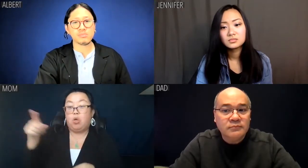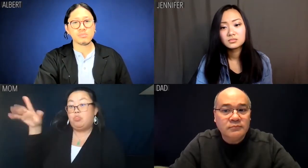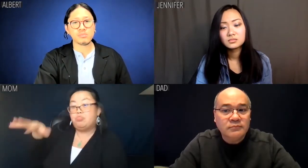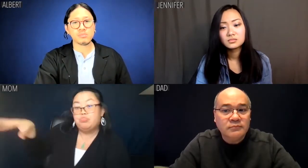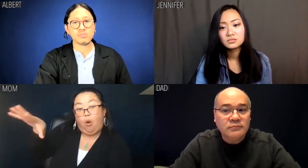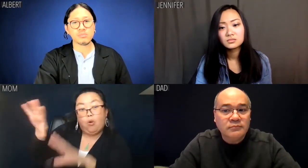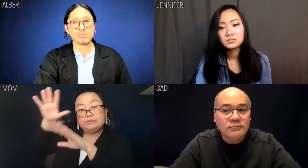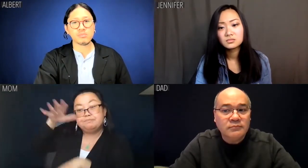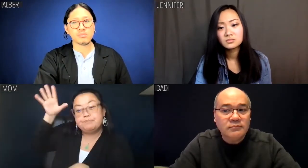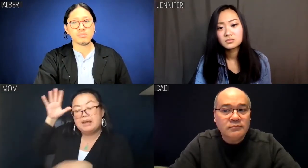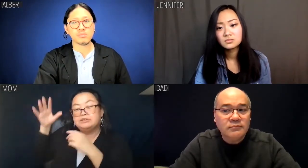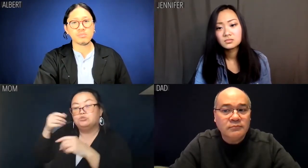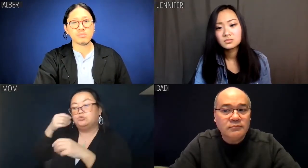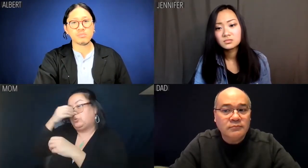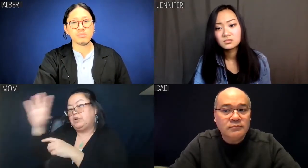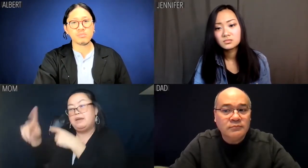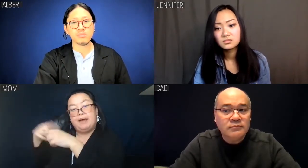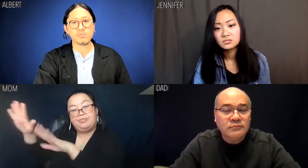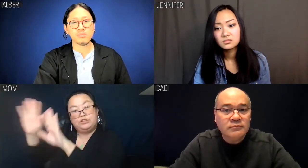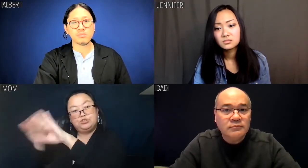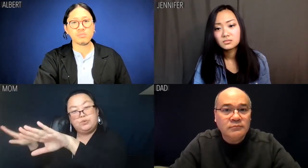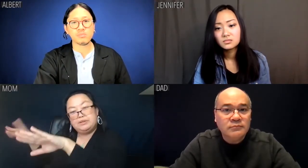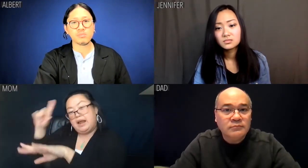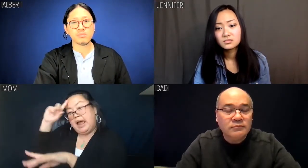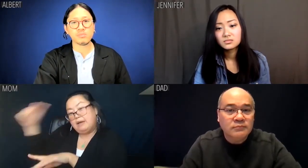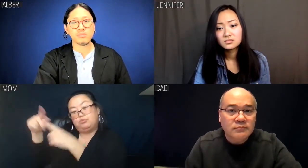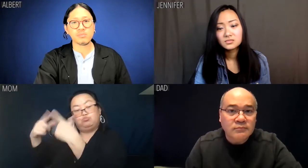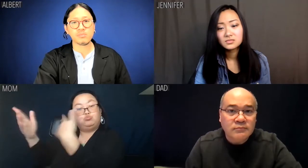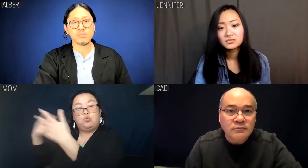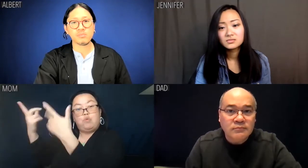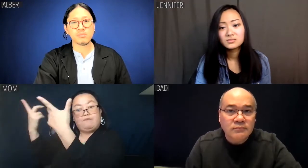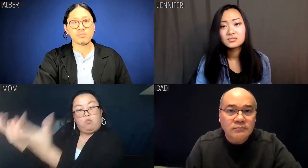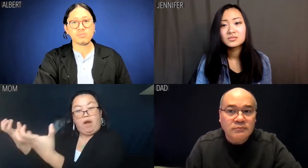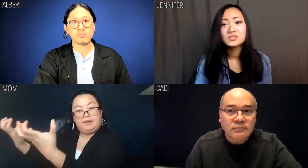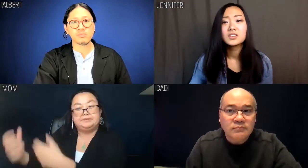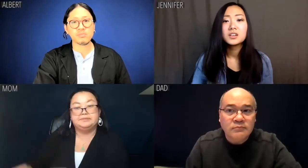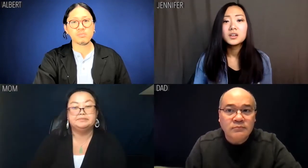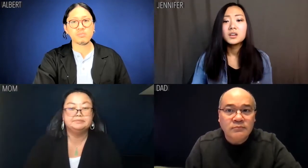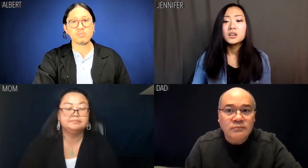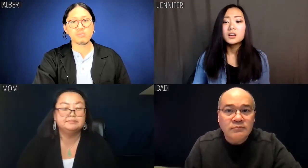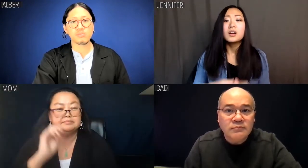It's parents who don't care about their kids who would choose not to bother with that.